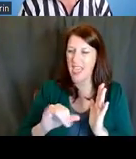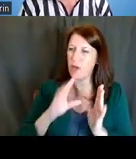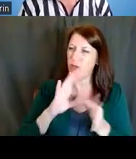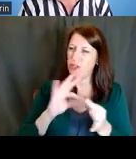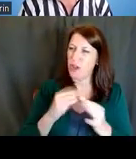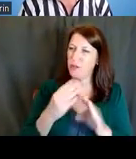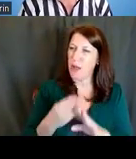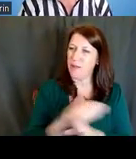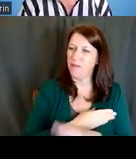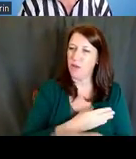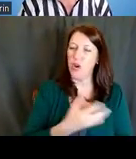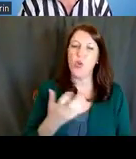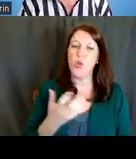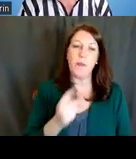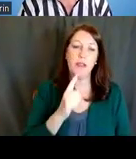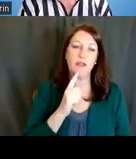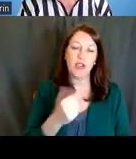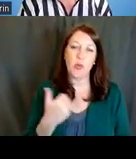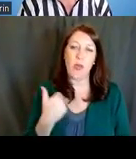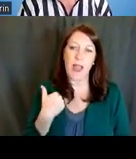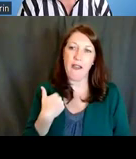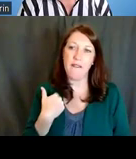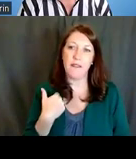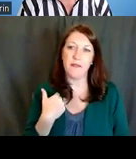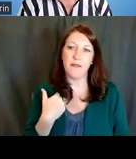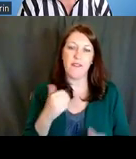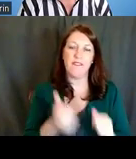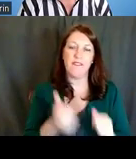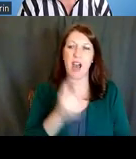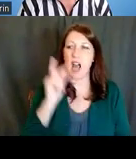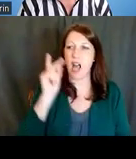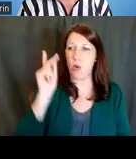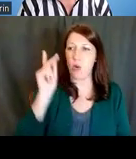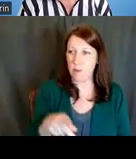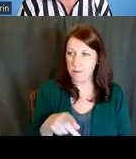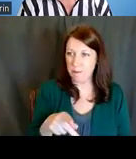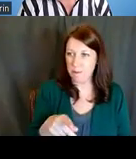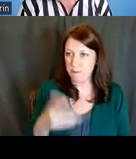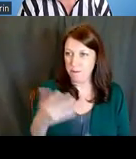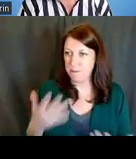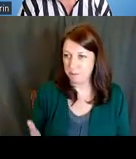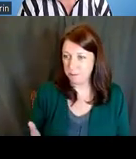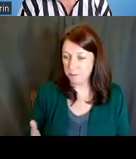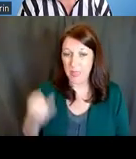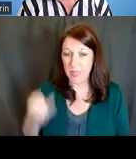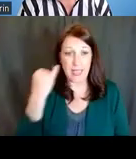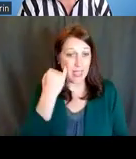that you want to have a follow-up. And if that follow-up is non-existent,